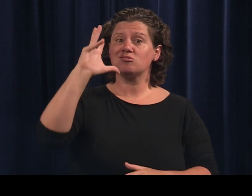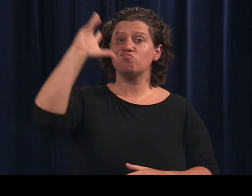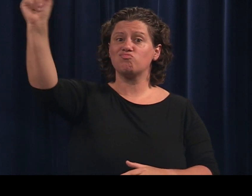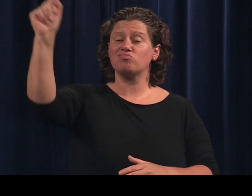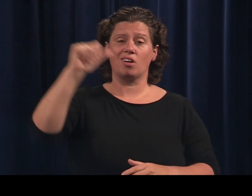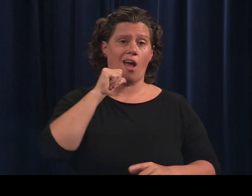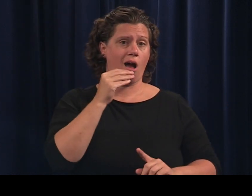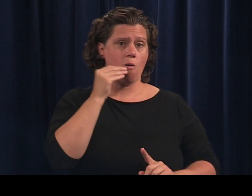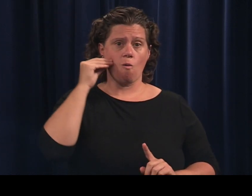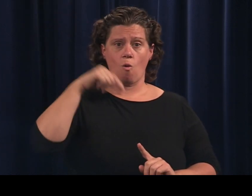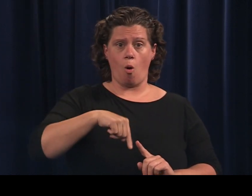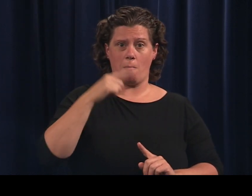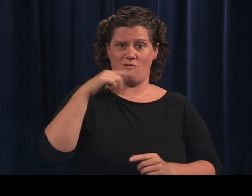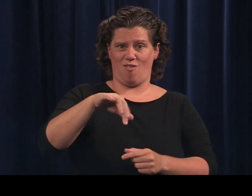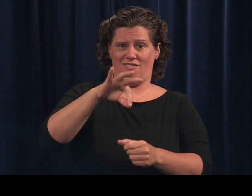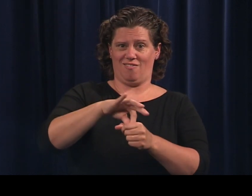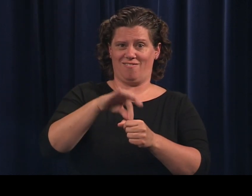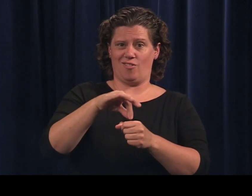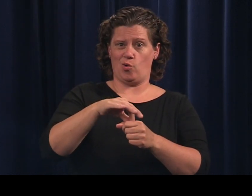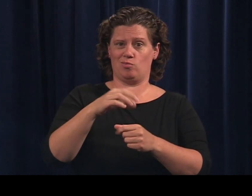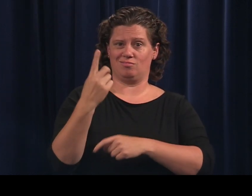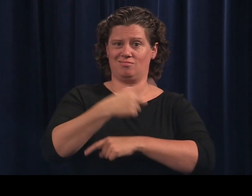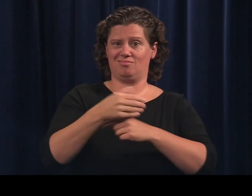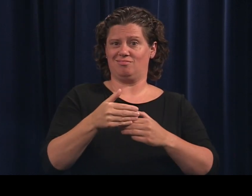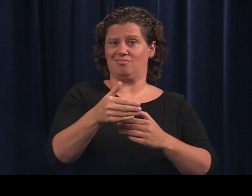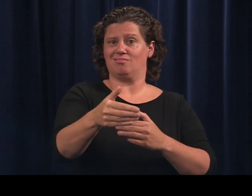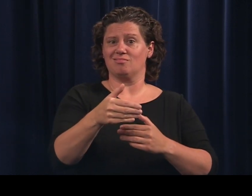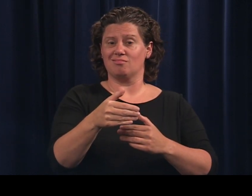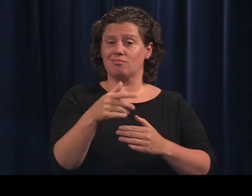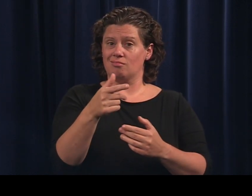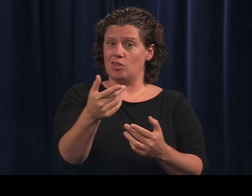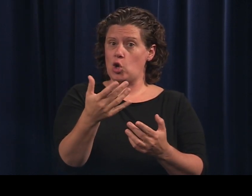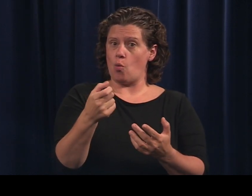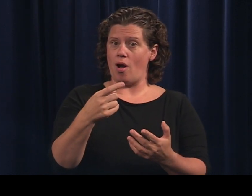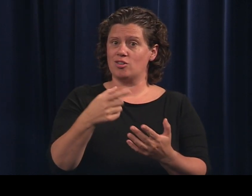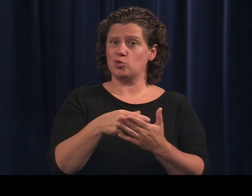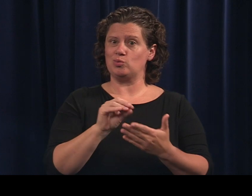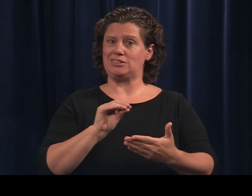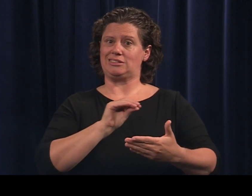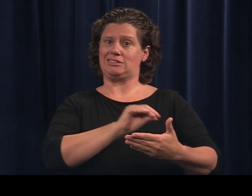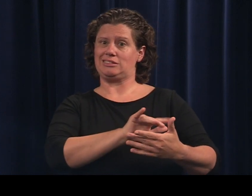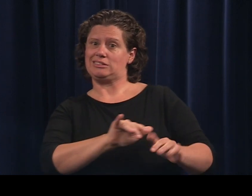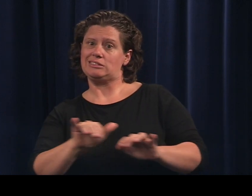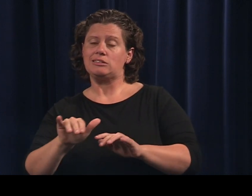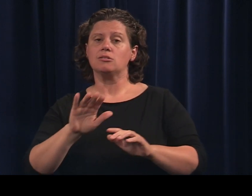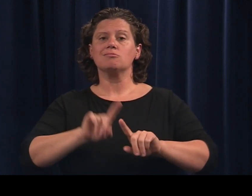If you will be away from home on Election Day and want to enter an